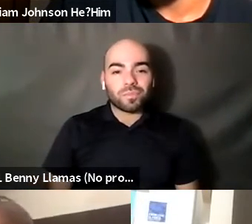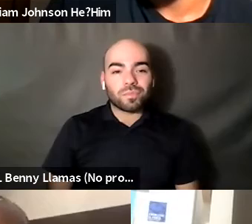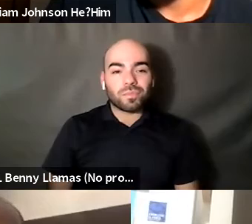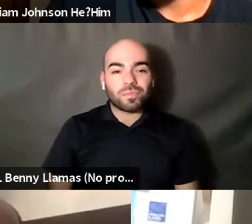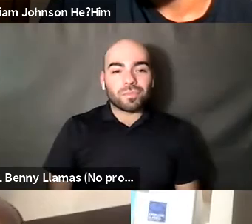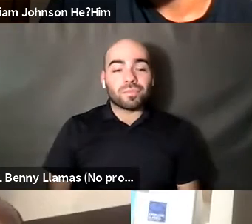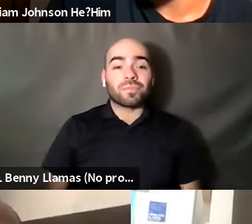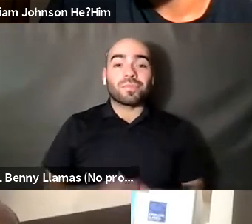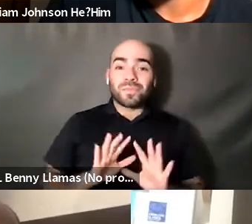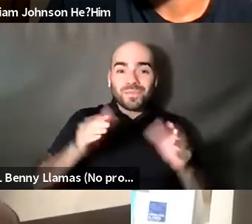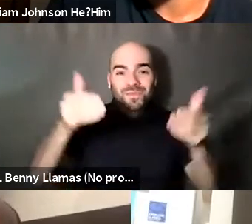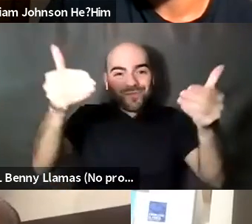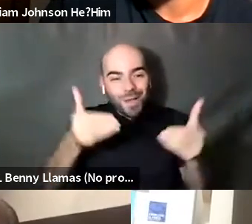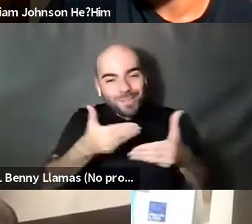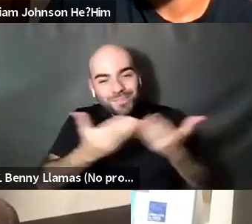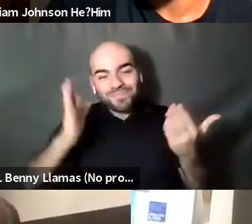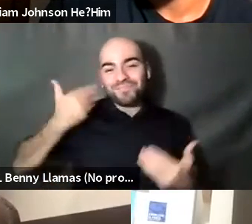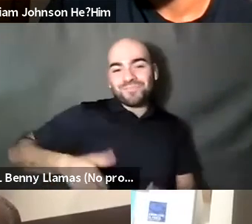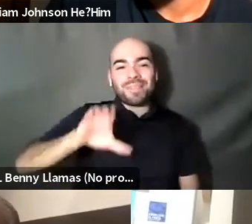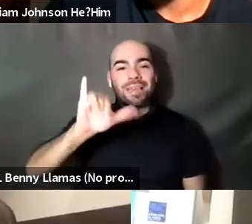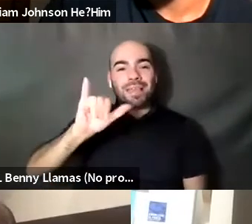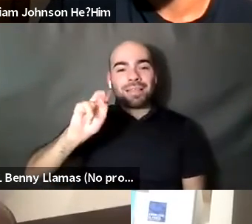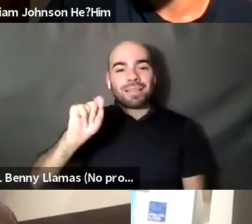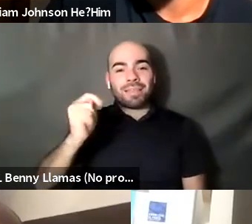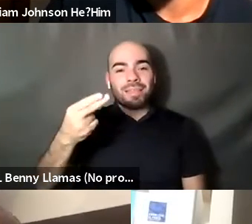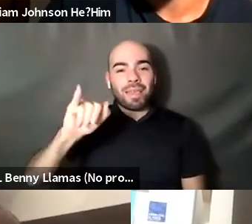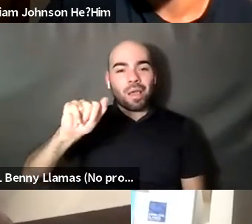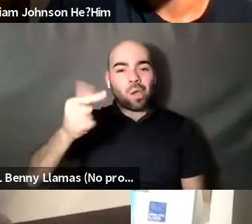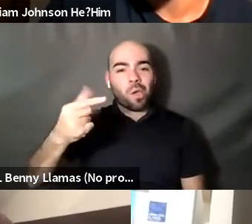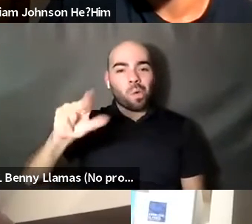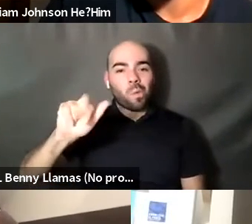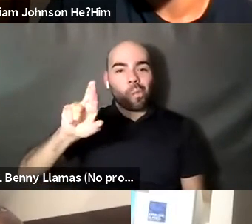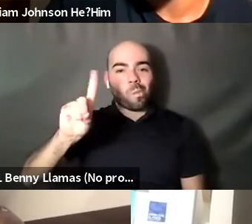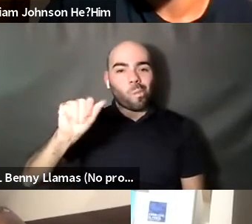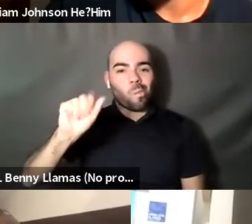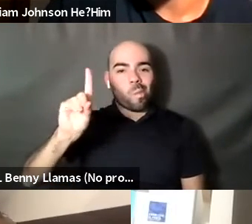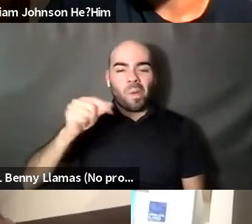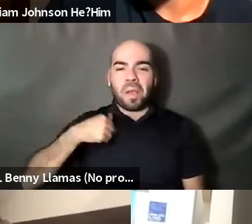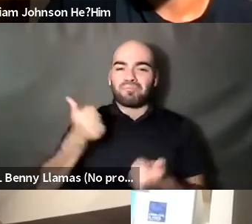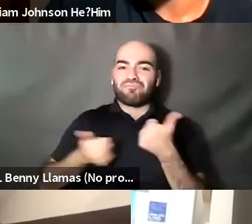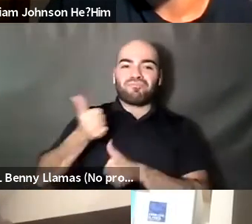Cynthia Guardado she/her: Welcome, everyone. My name is Cynthia what Vallejo, and I am the event producer for lambda lit press 2020